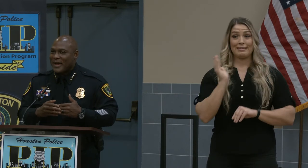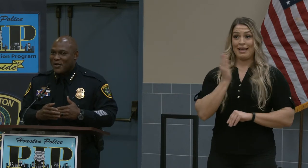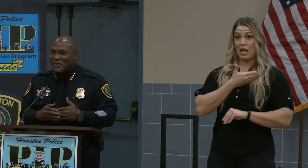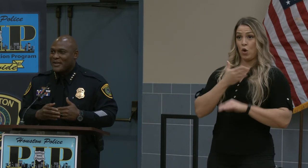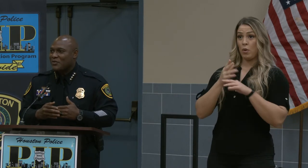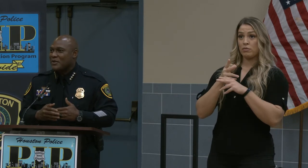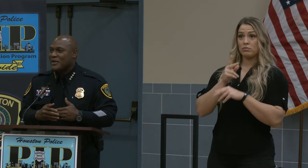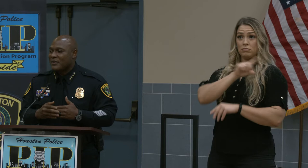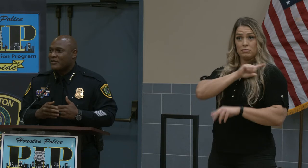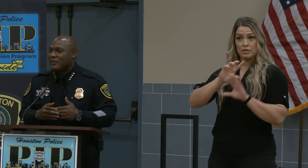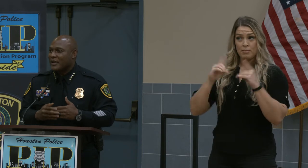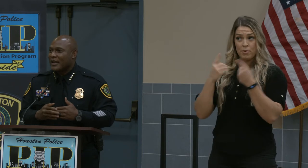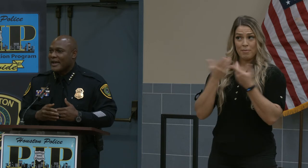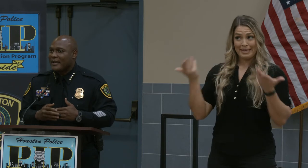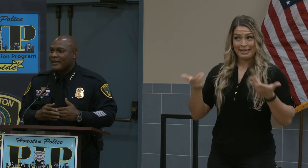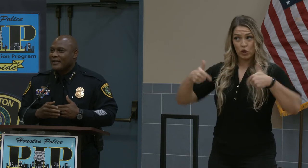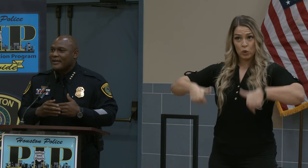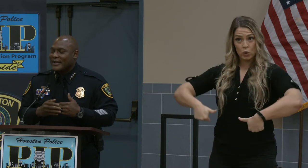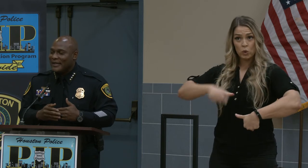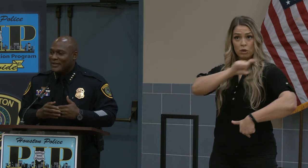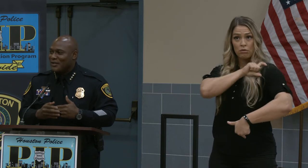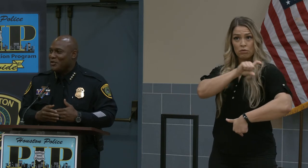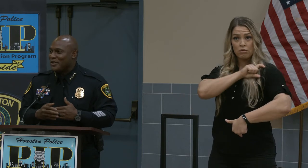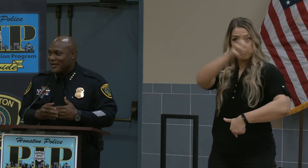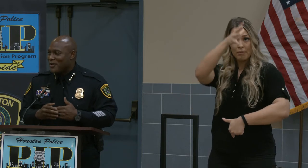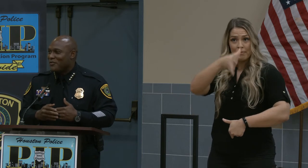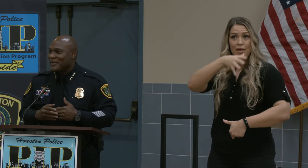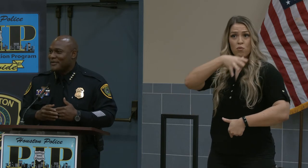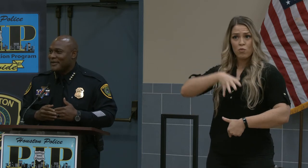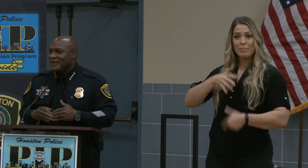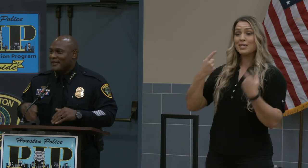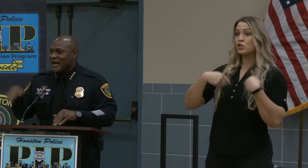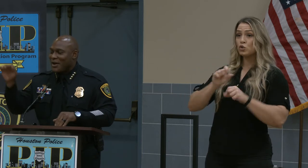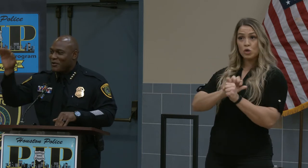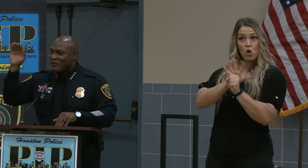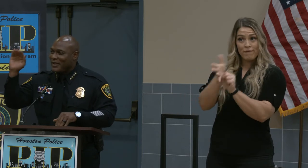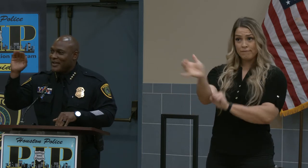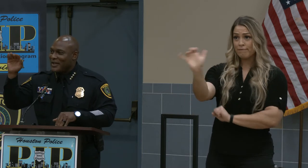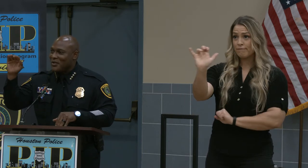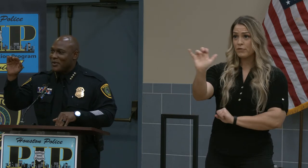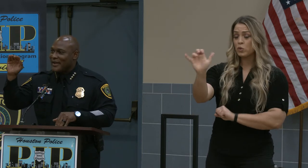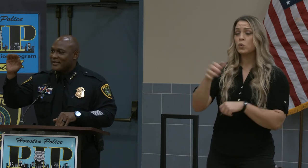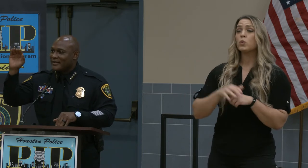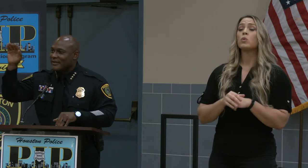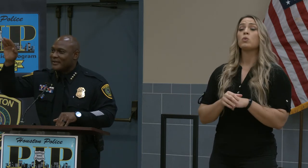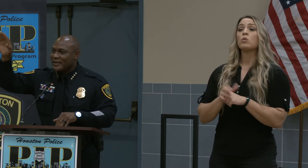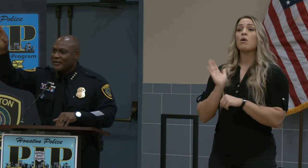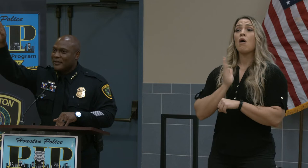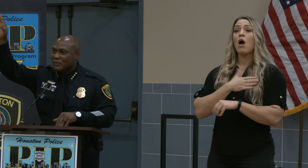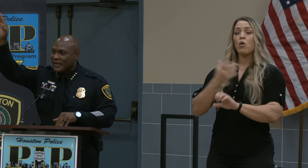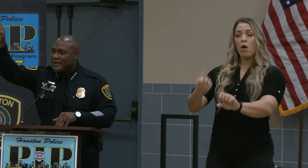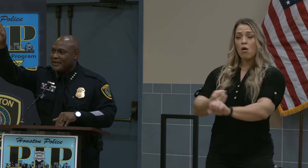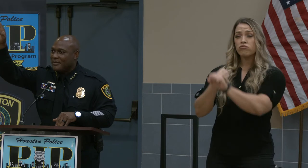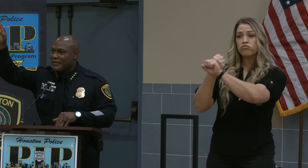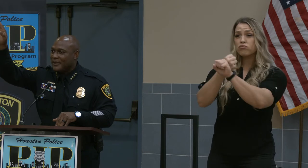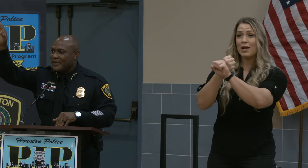our men and women on the front line, even during COVID, our felony arrests continue to peak up. So